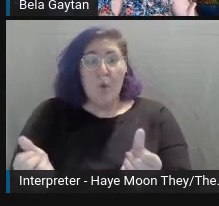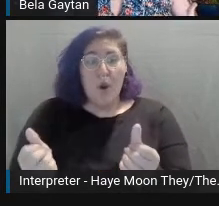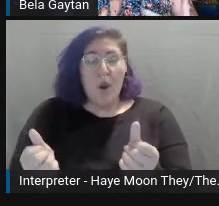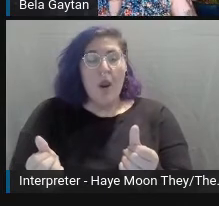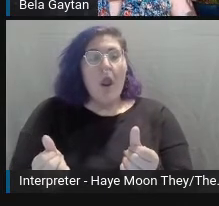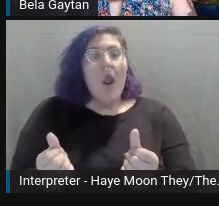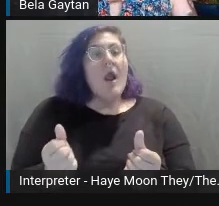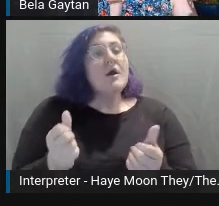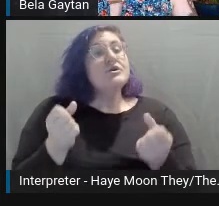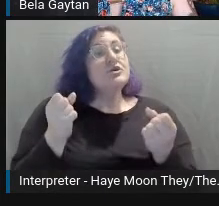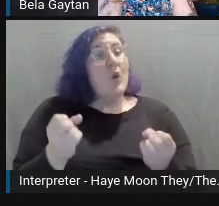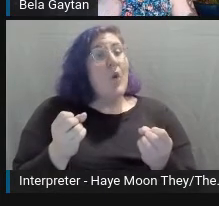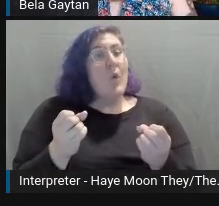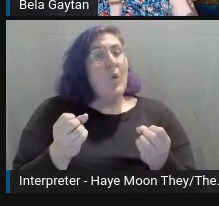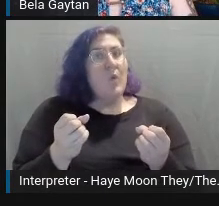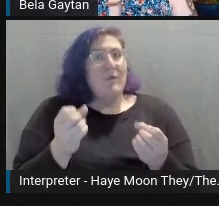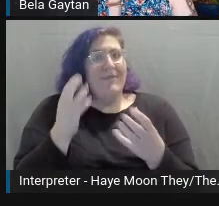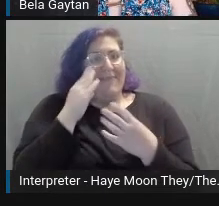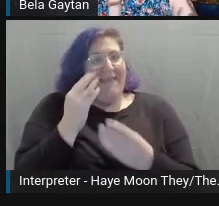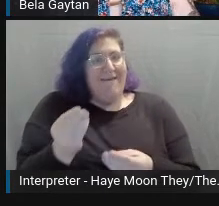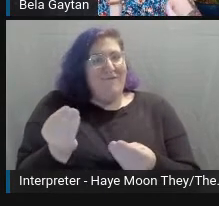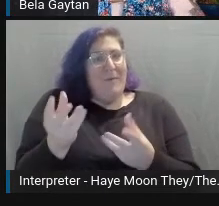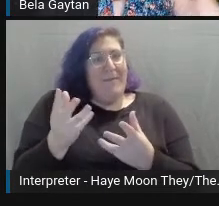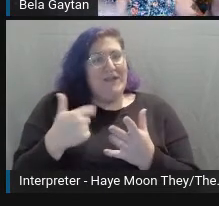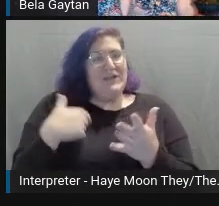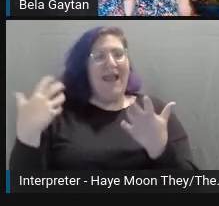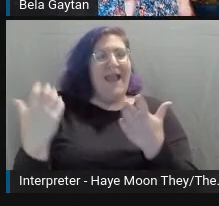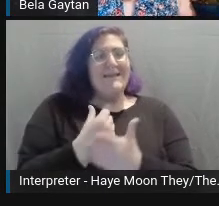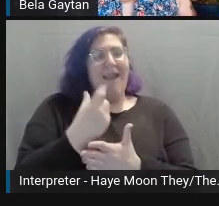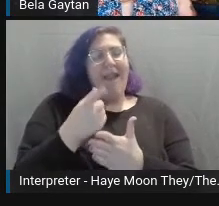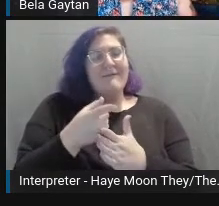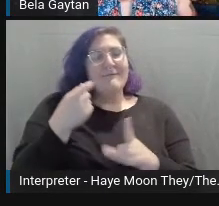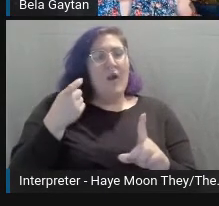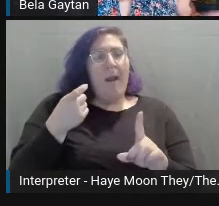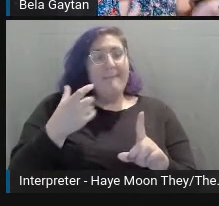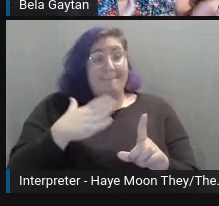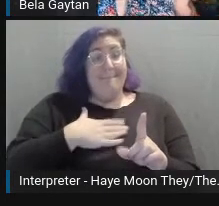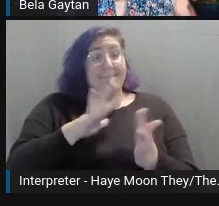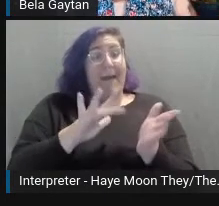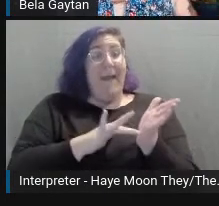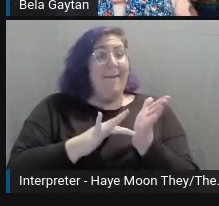that I get from my medical providers, compared to the information